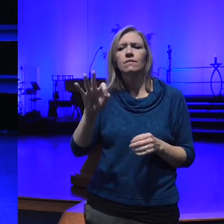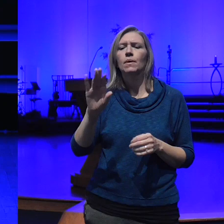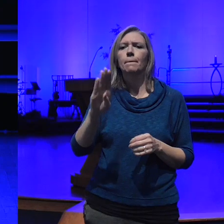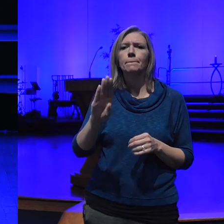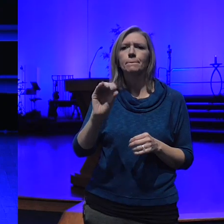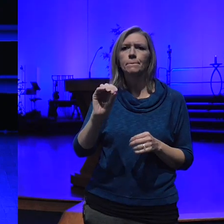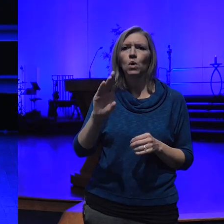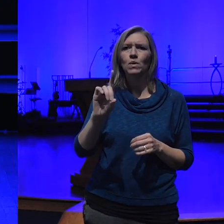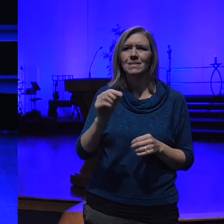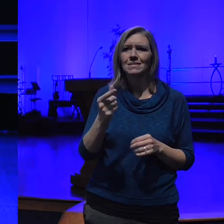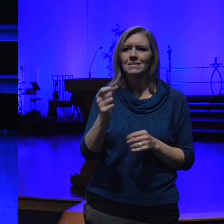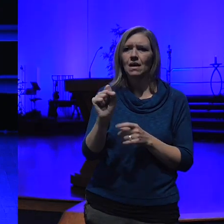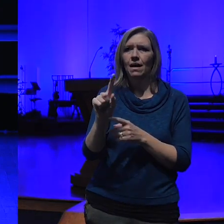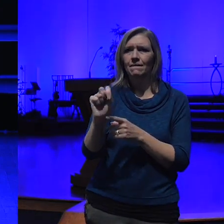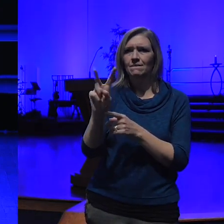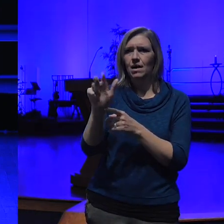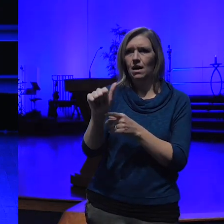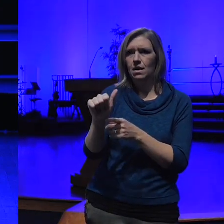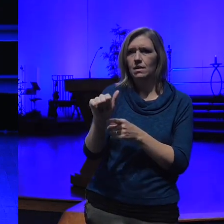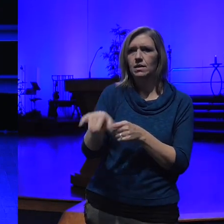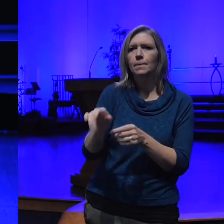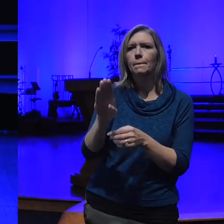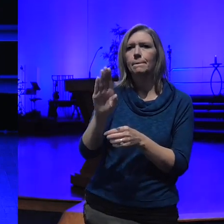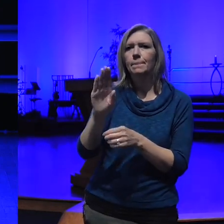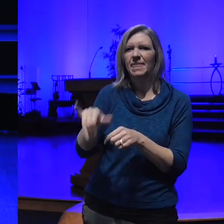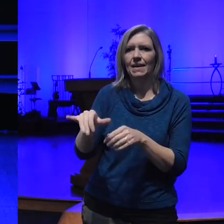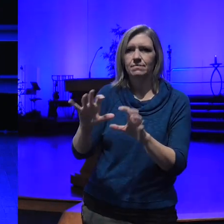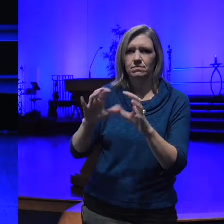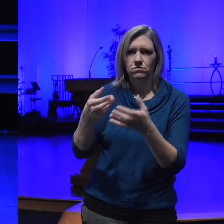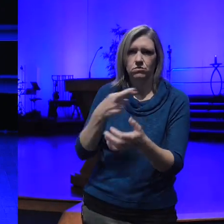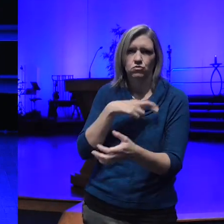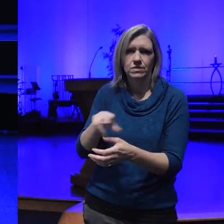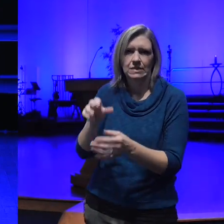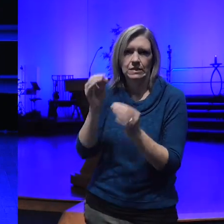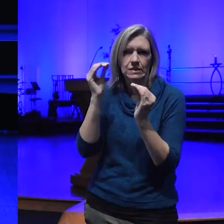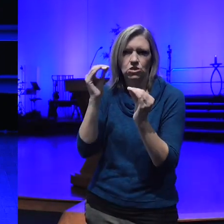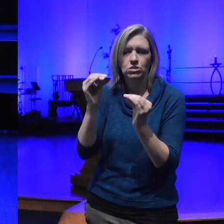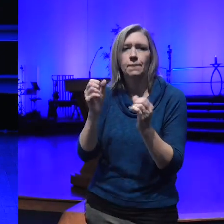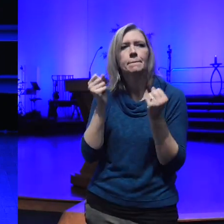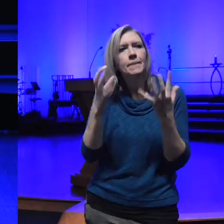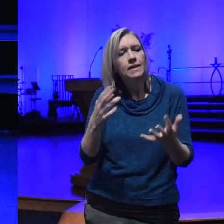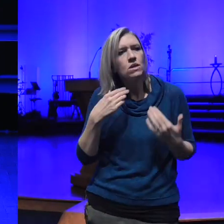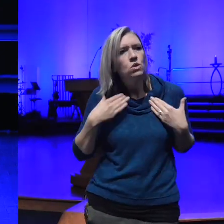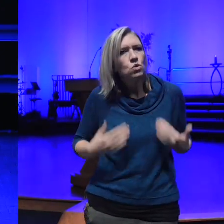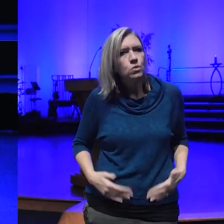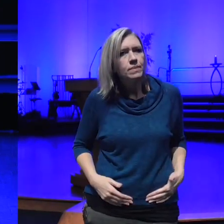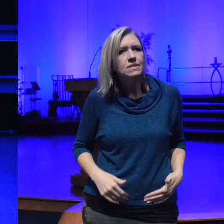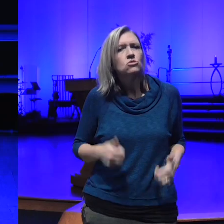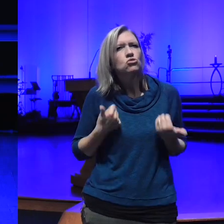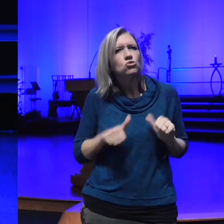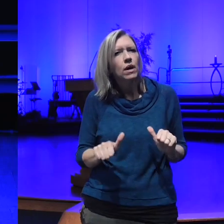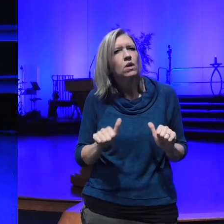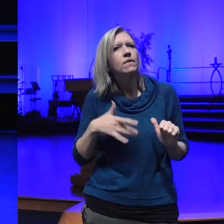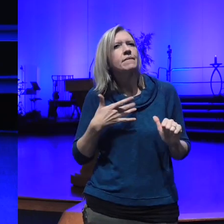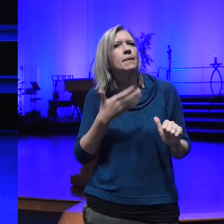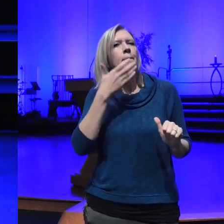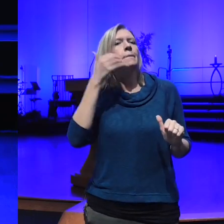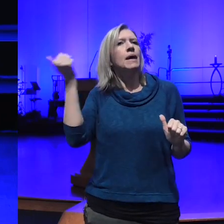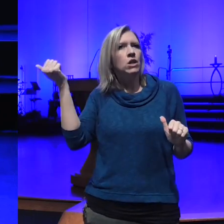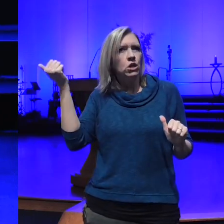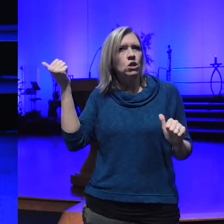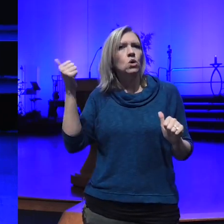talks about how many humans in our attempt to feel better will try to push away our suffering or push